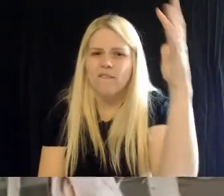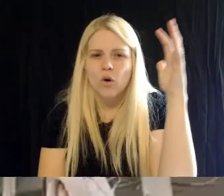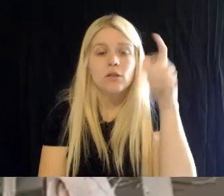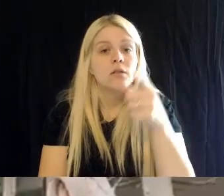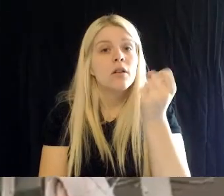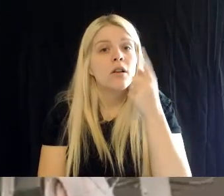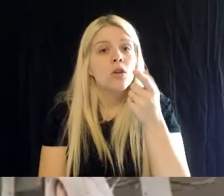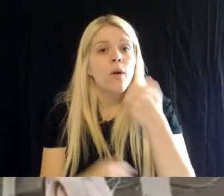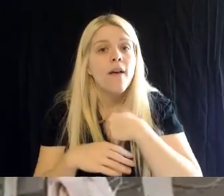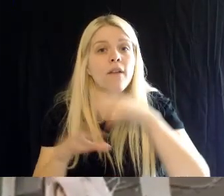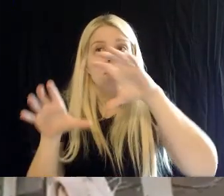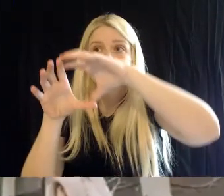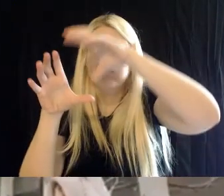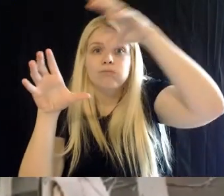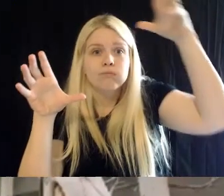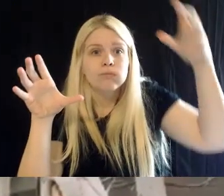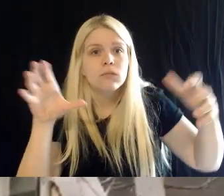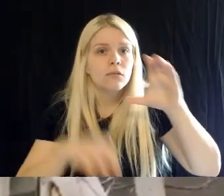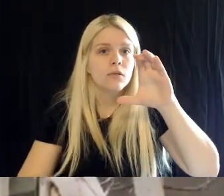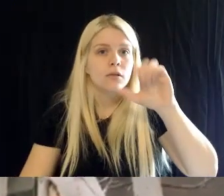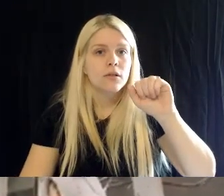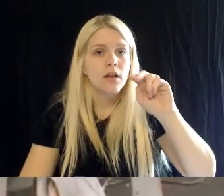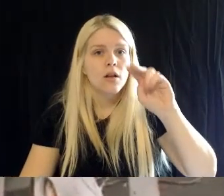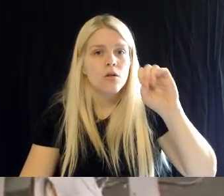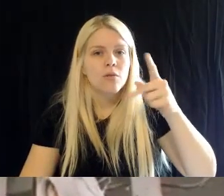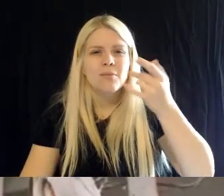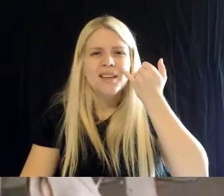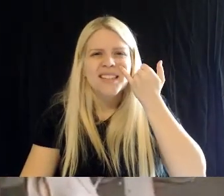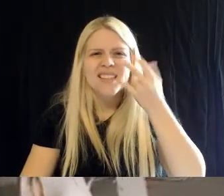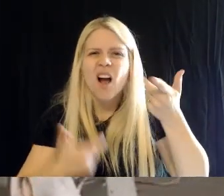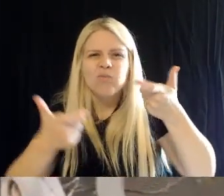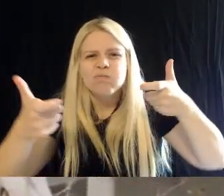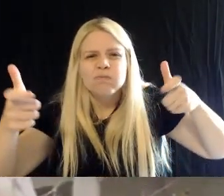that's going to be these huge trees, like we have- these big ficus trees that